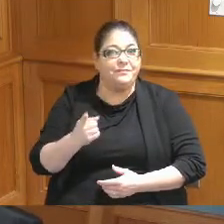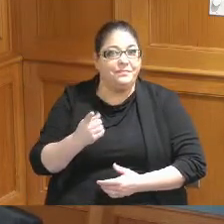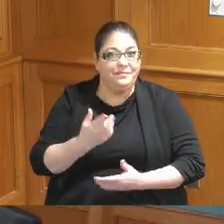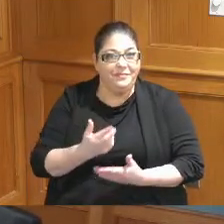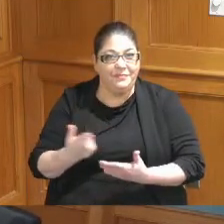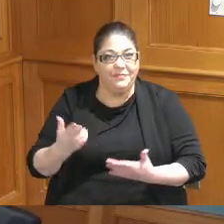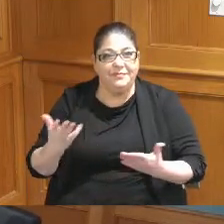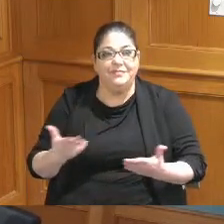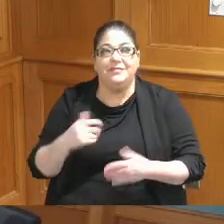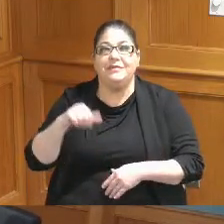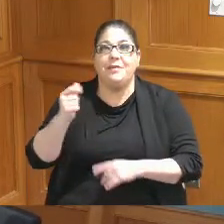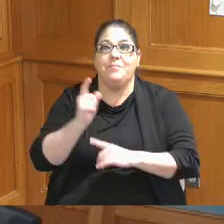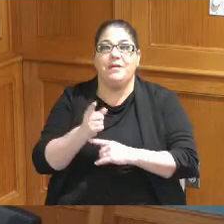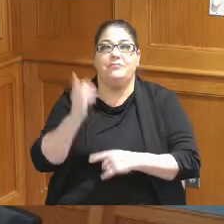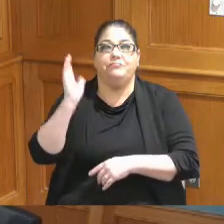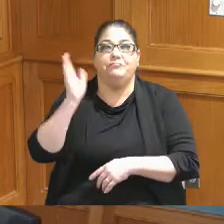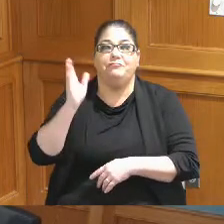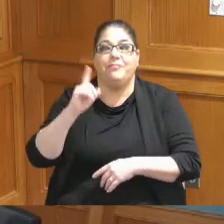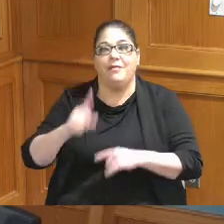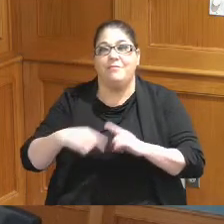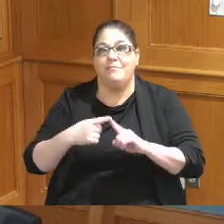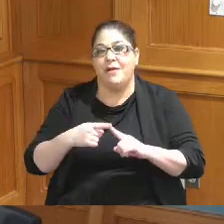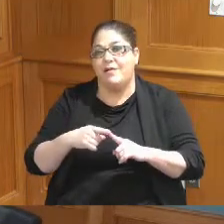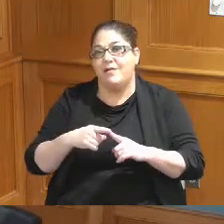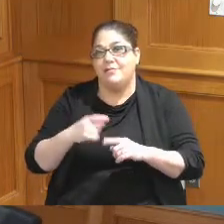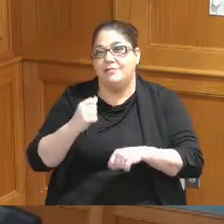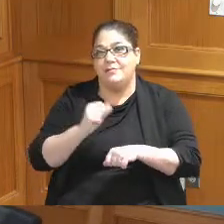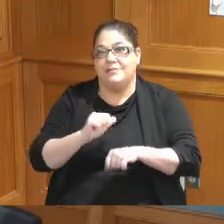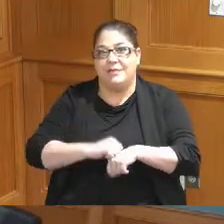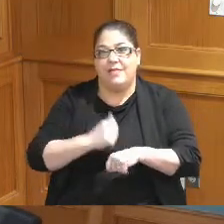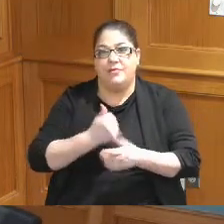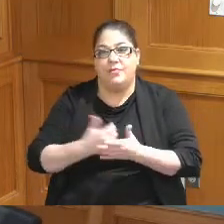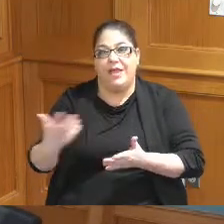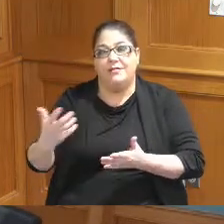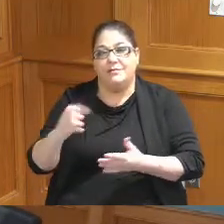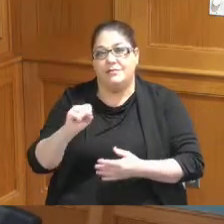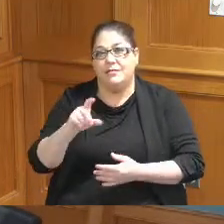10 minute presentation on our Solid Waste Plan update that we're working on right now